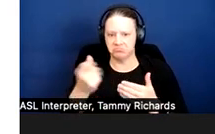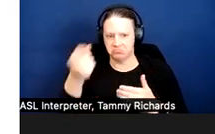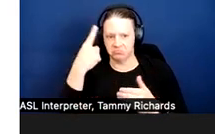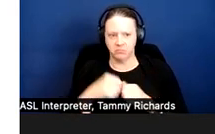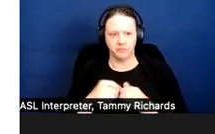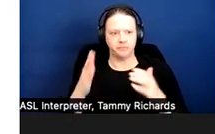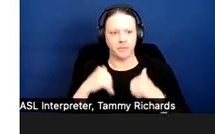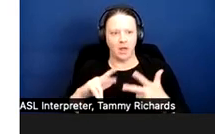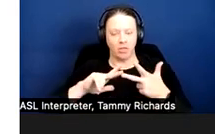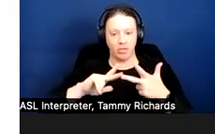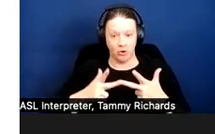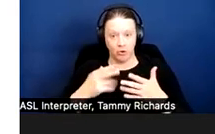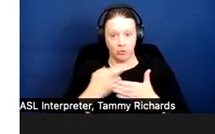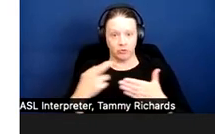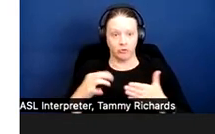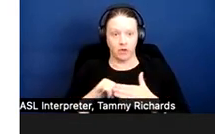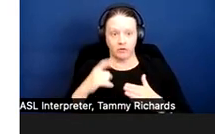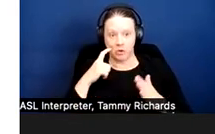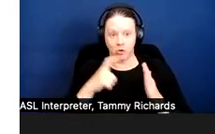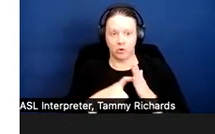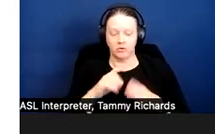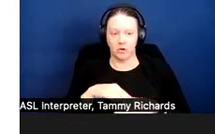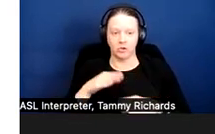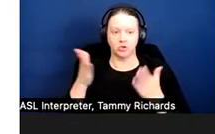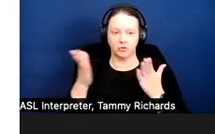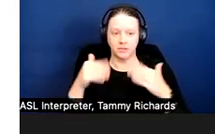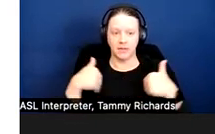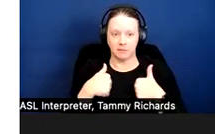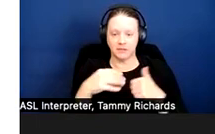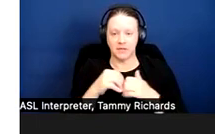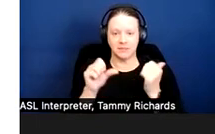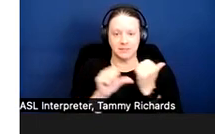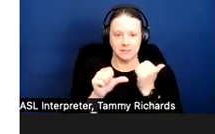The third resource is the notice on service animals and assistance animals for people